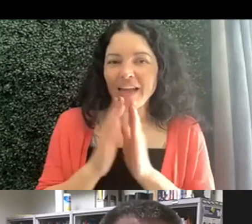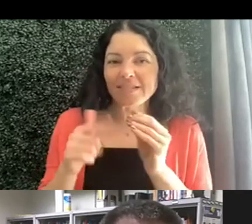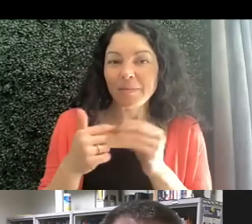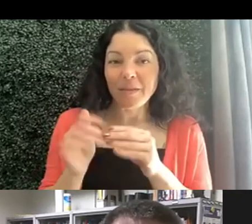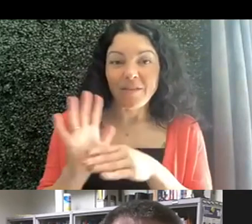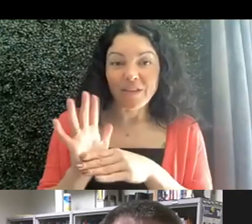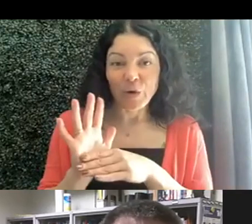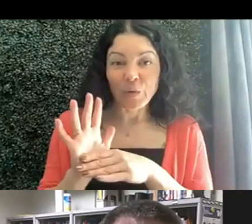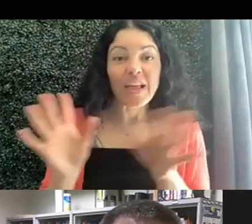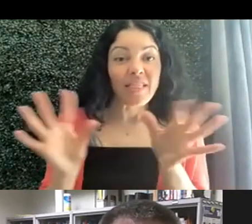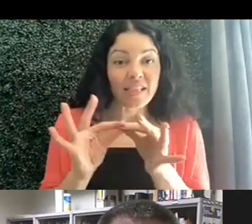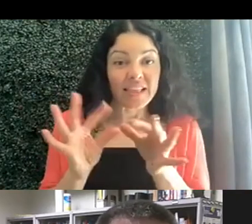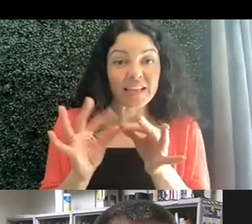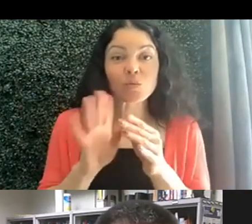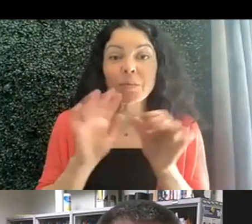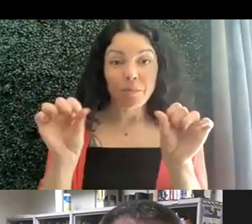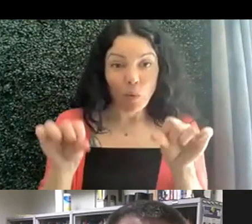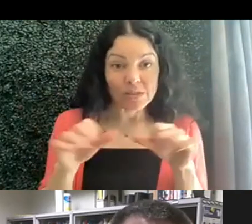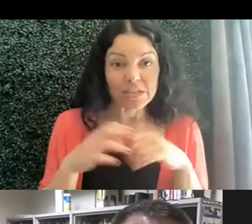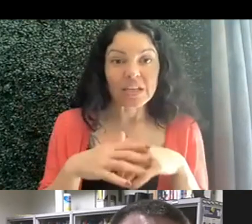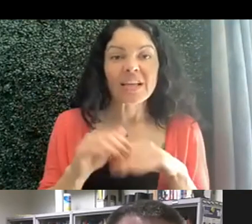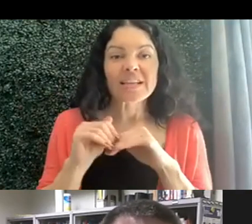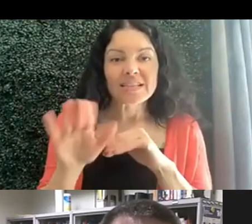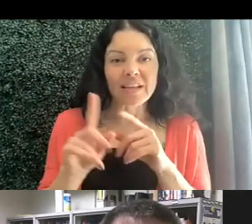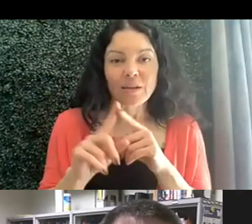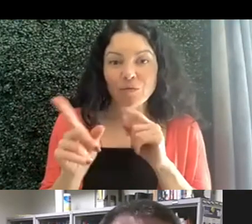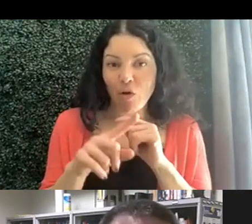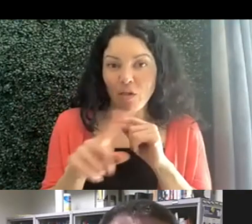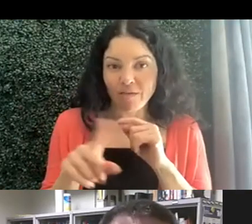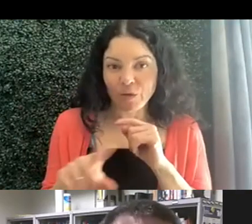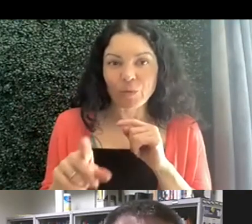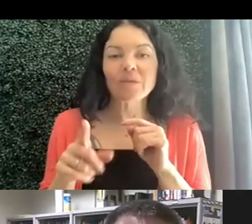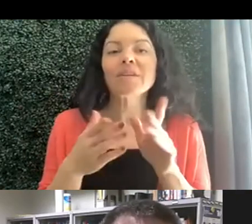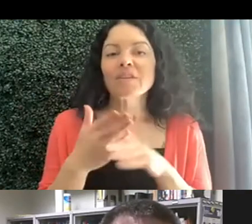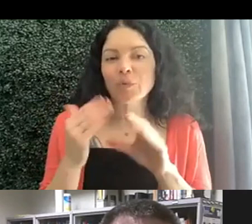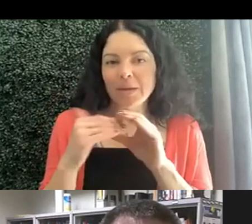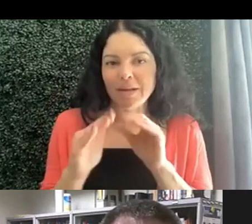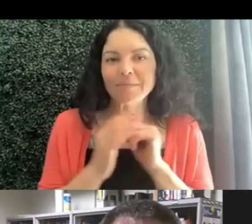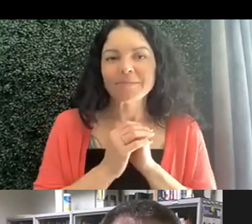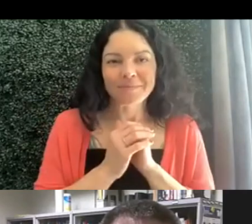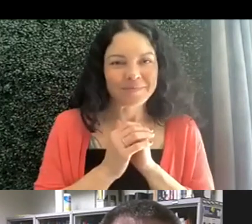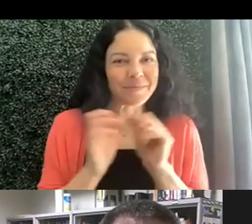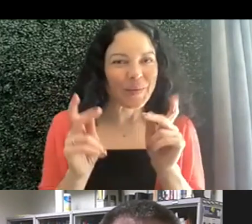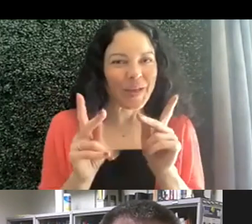The links will all be posted, and we'll be sending them to you all by email. All right.